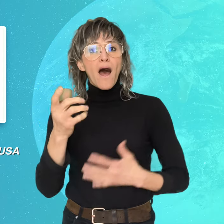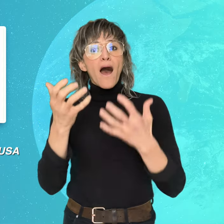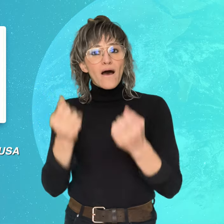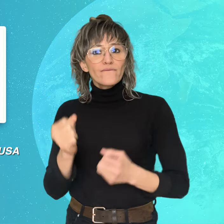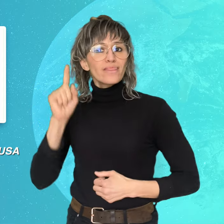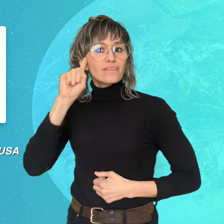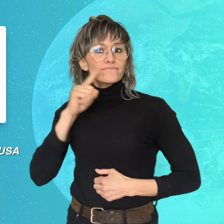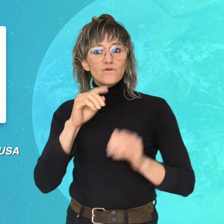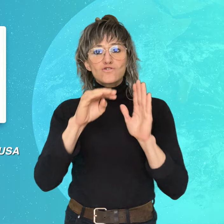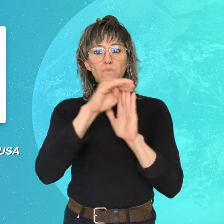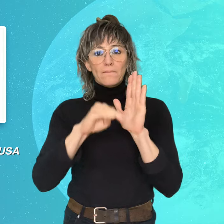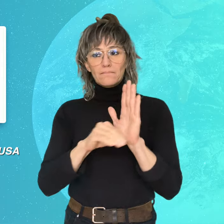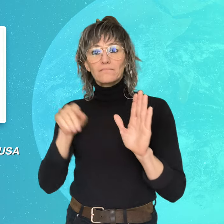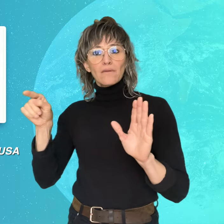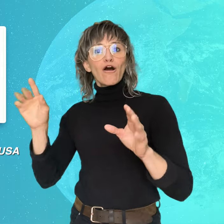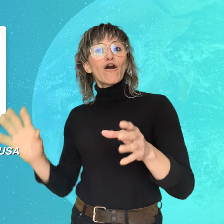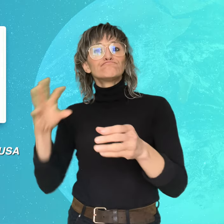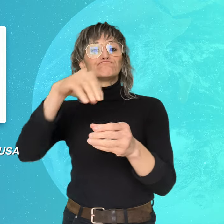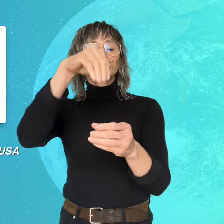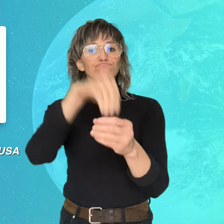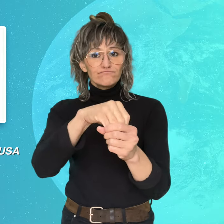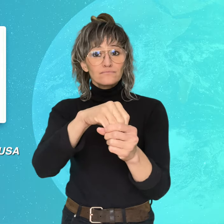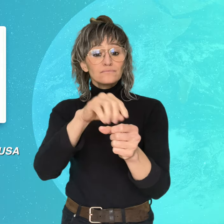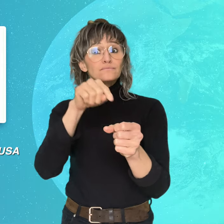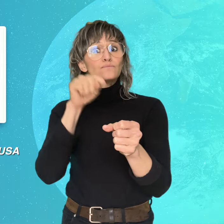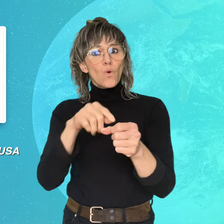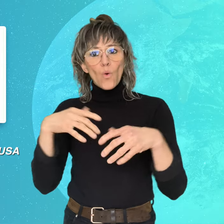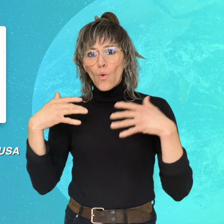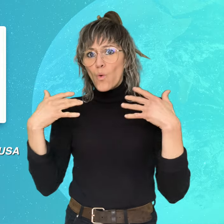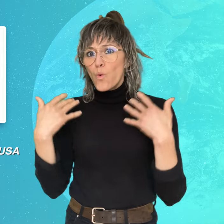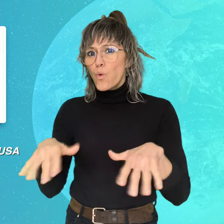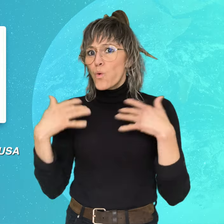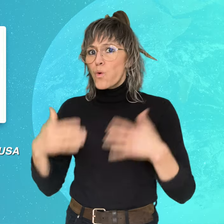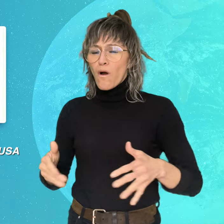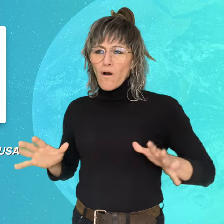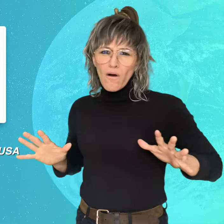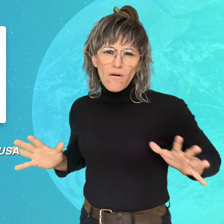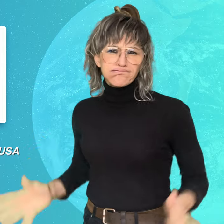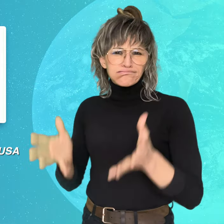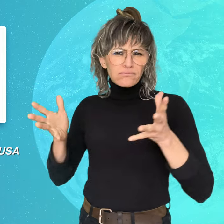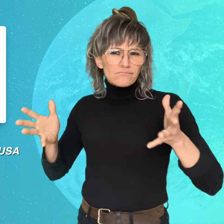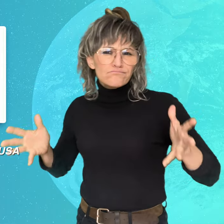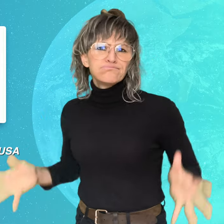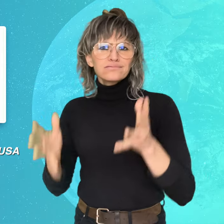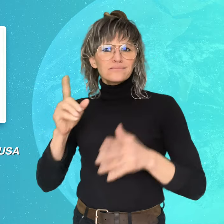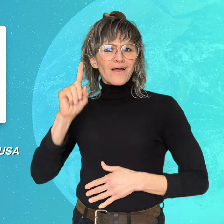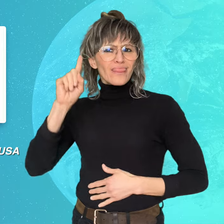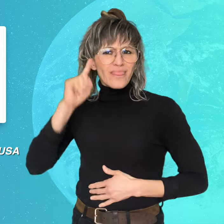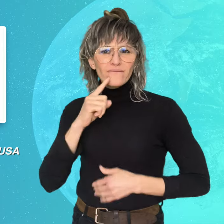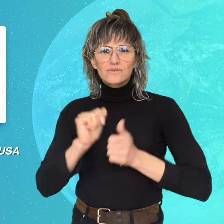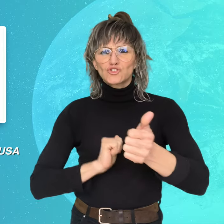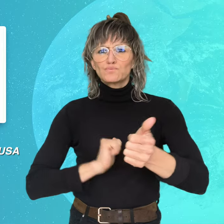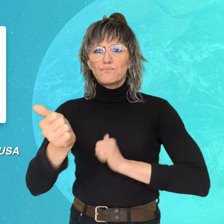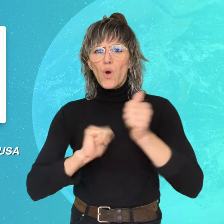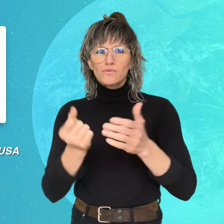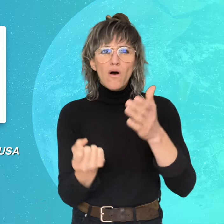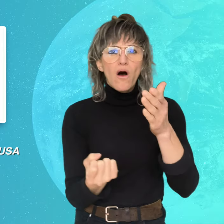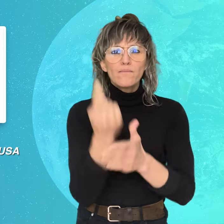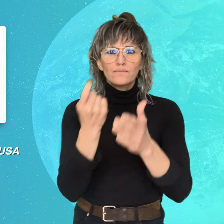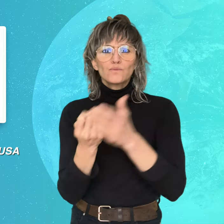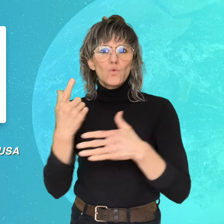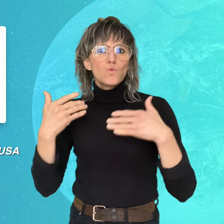which has been a huge promoter of Deaf sporting opportunities.